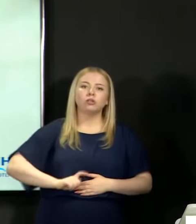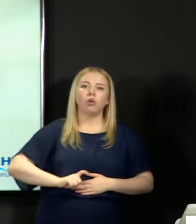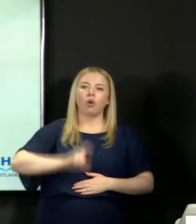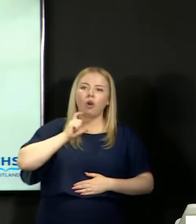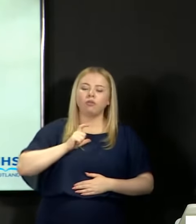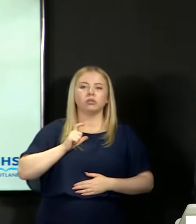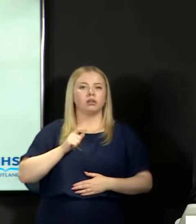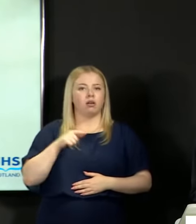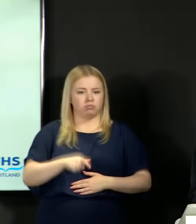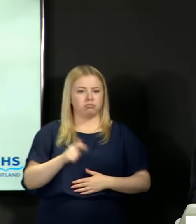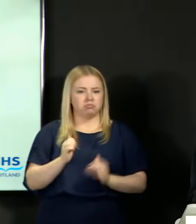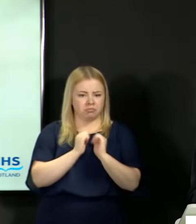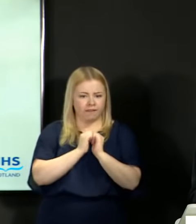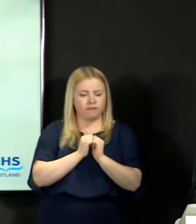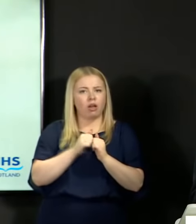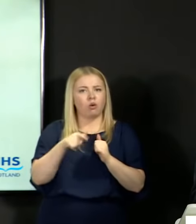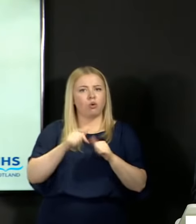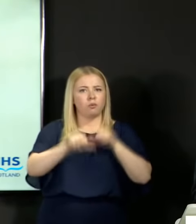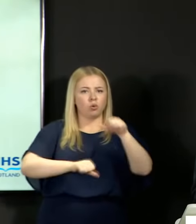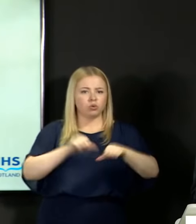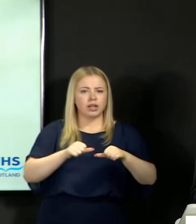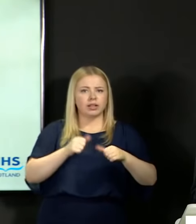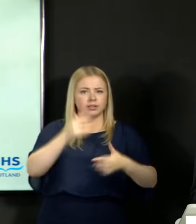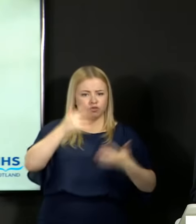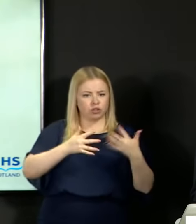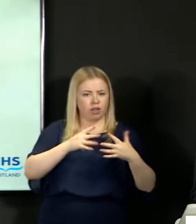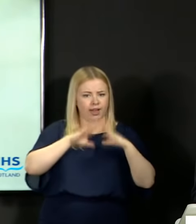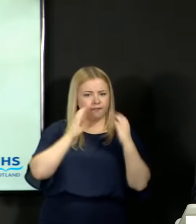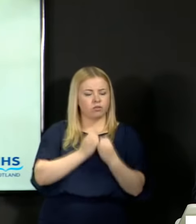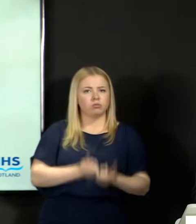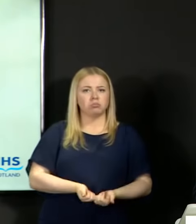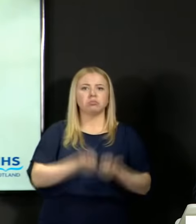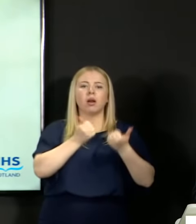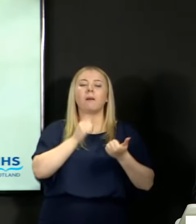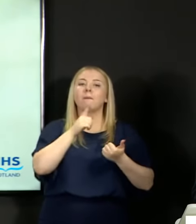and the qualifications gained as a result of it, further assurance will be provided